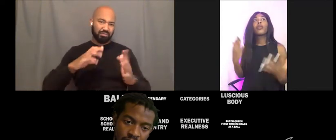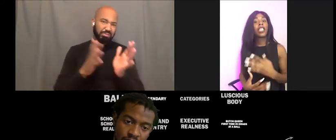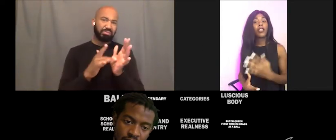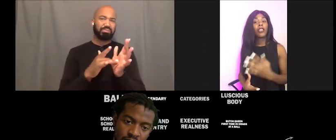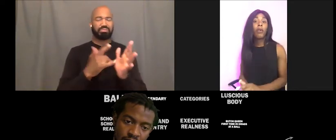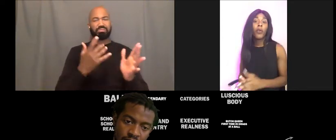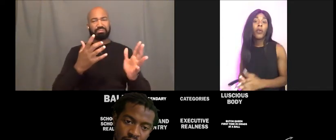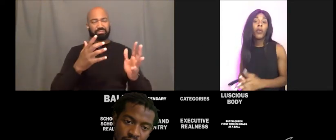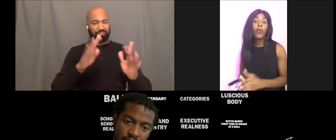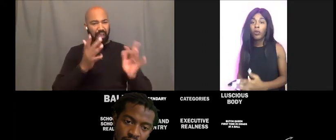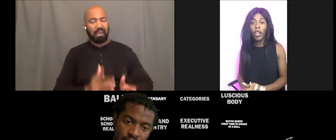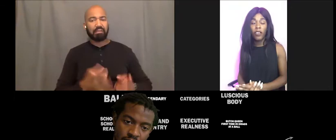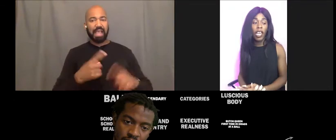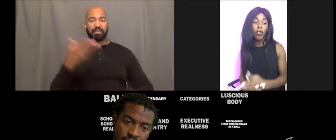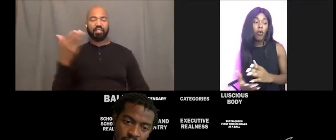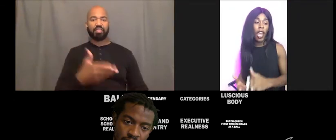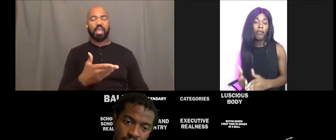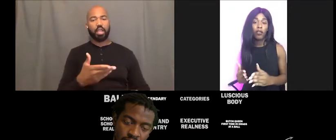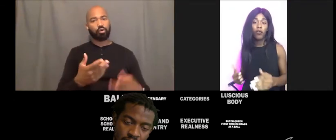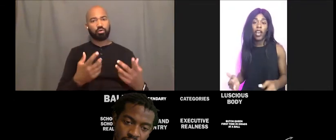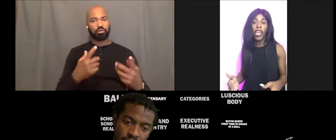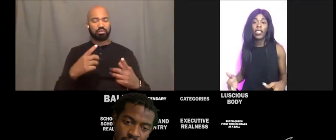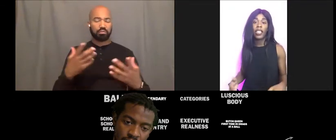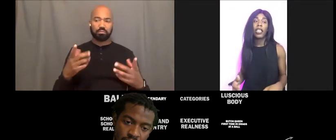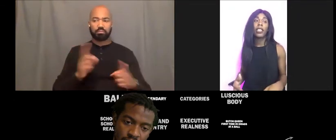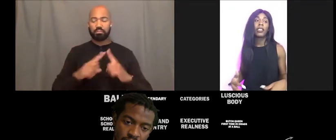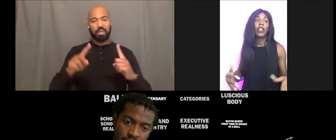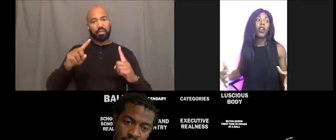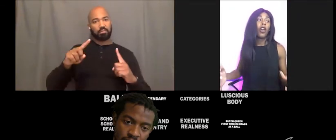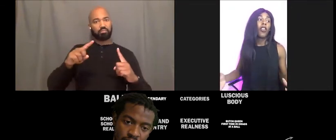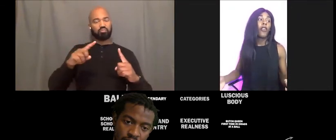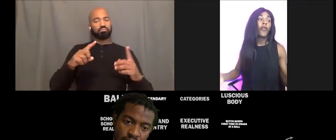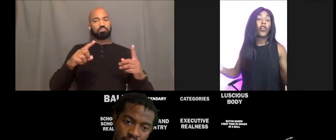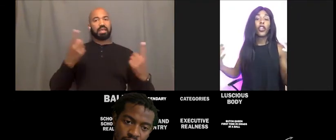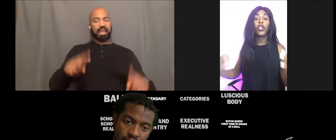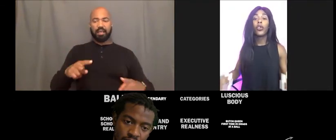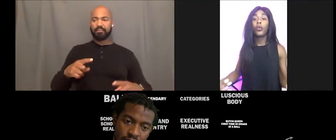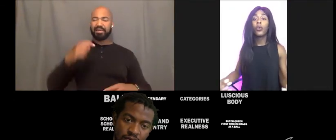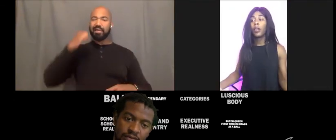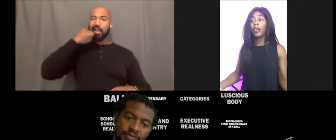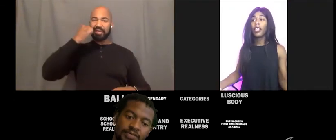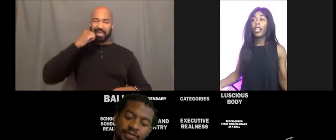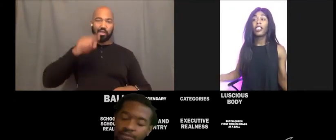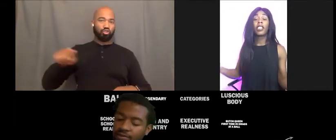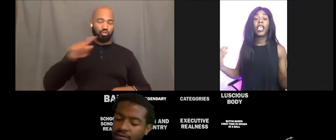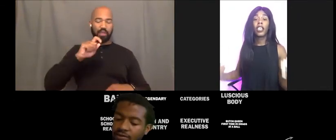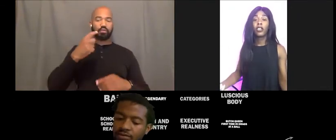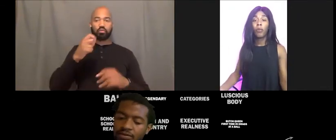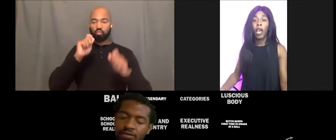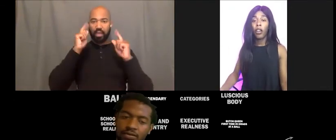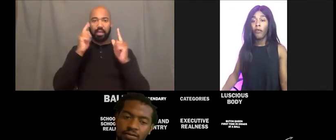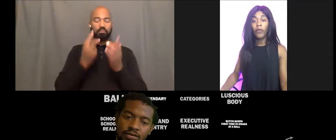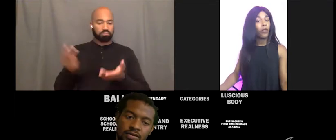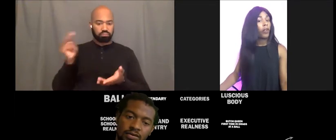and that's what we wake up to every day, you have to find things for you that just takes your mind of it